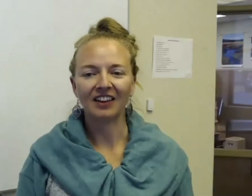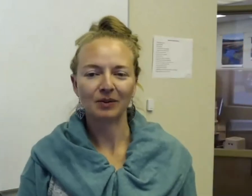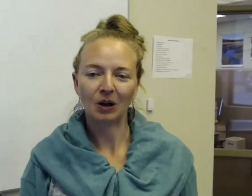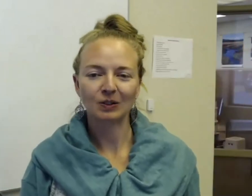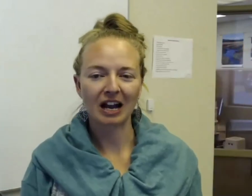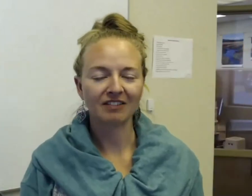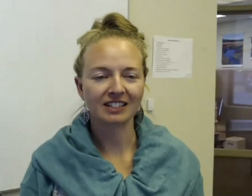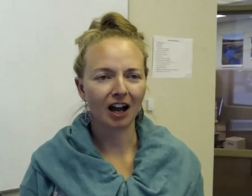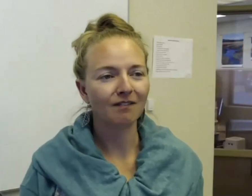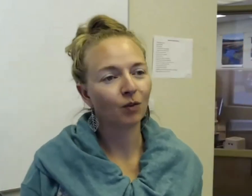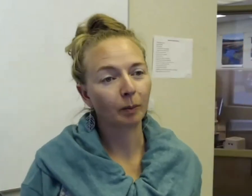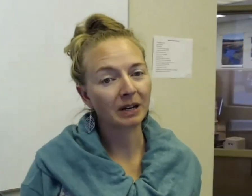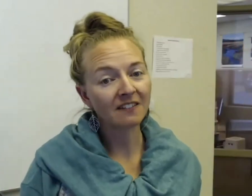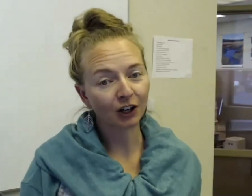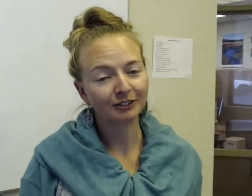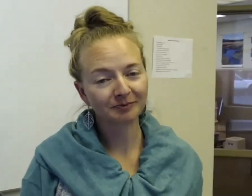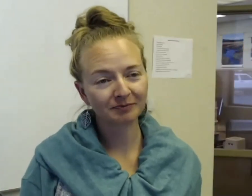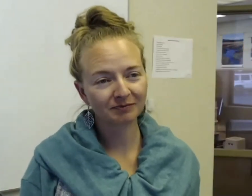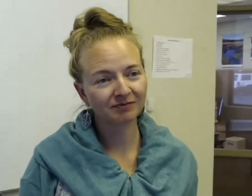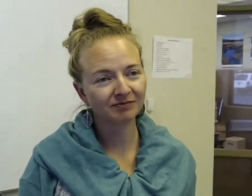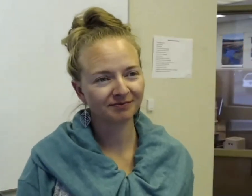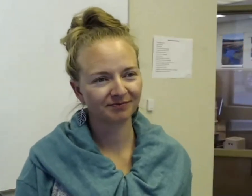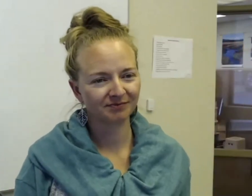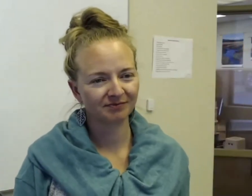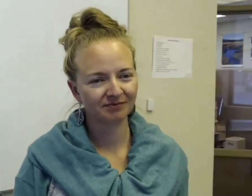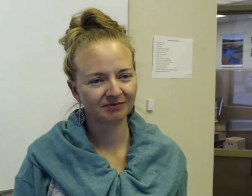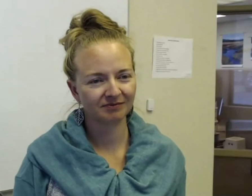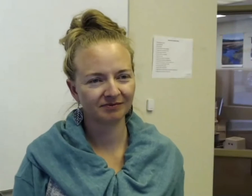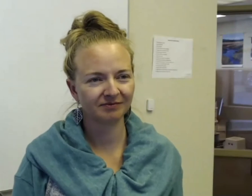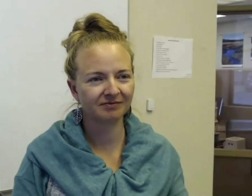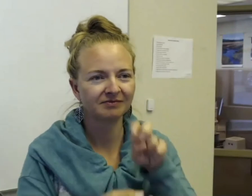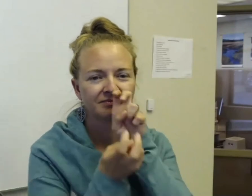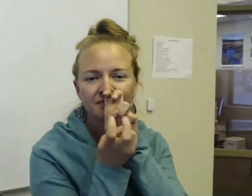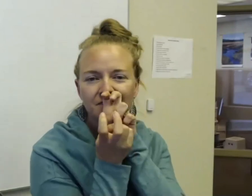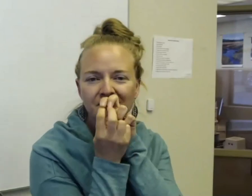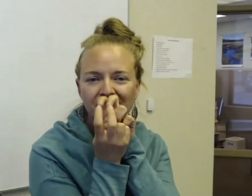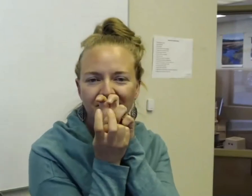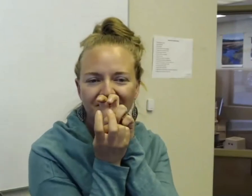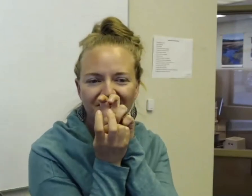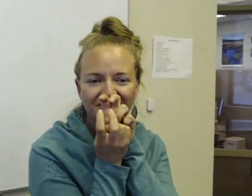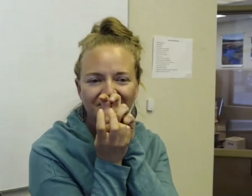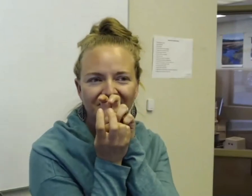And then we also have the sign for beaver.